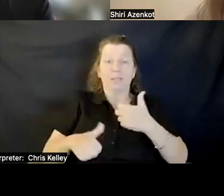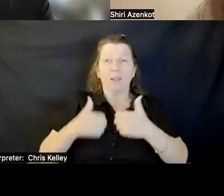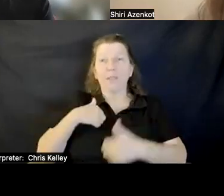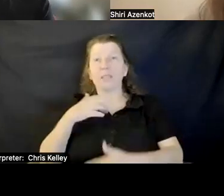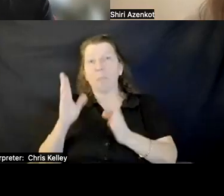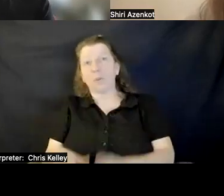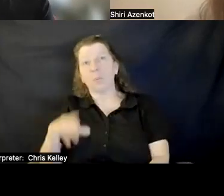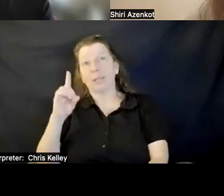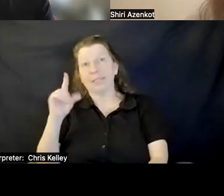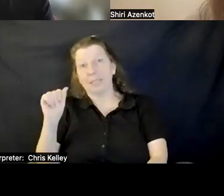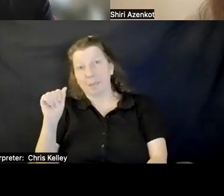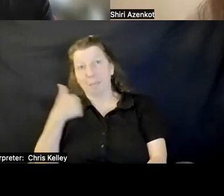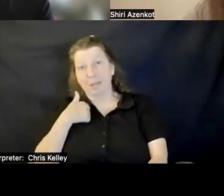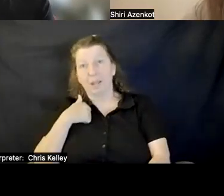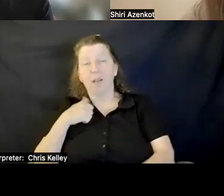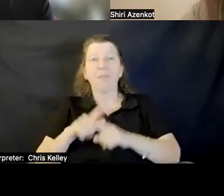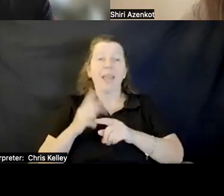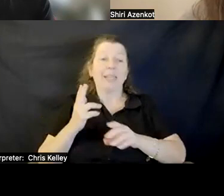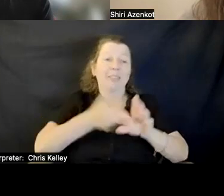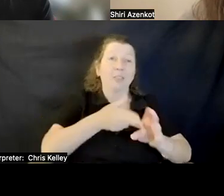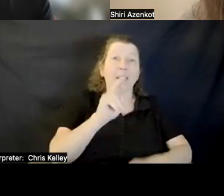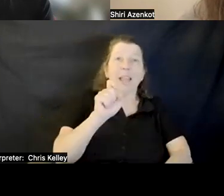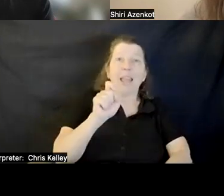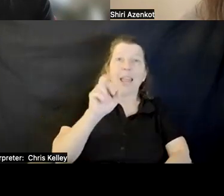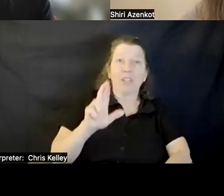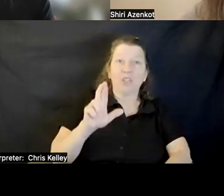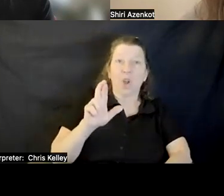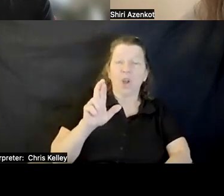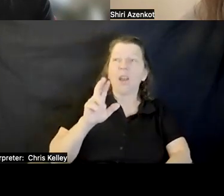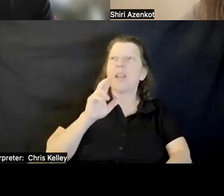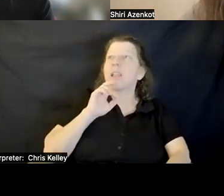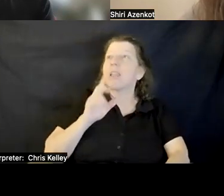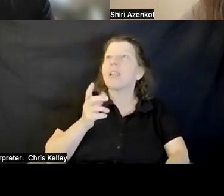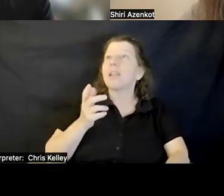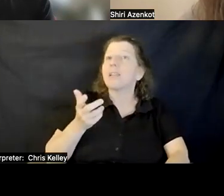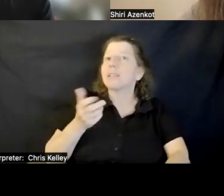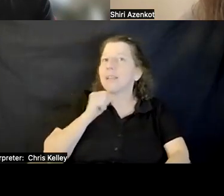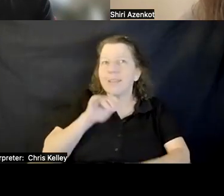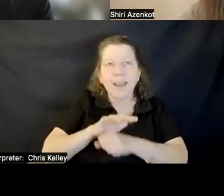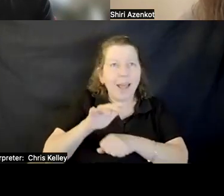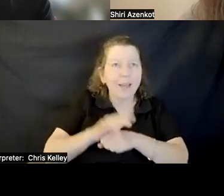getting into XR space has been lacking the resources to practice these things.